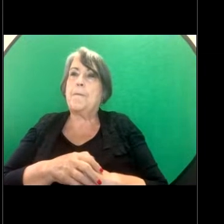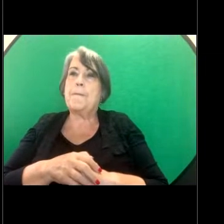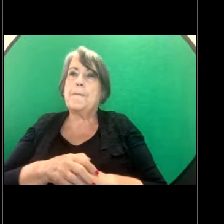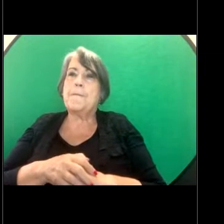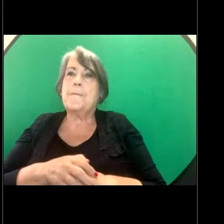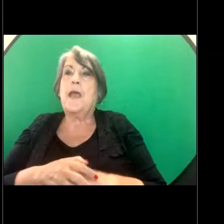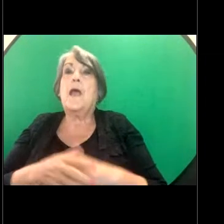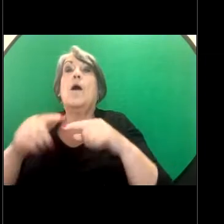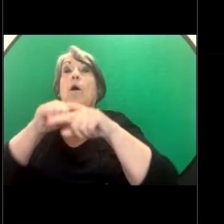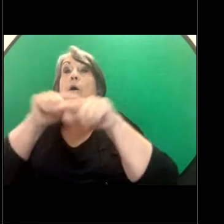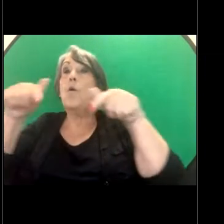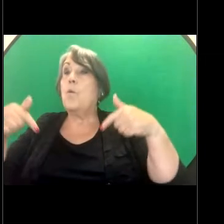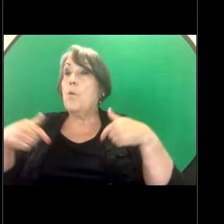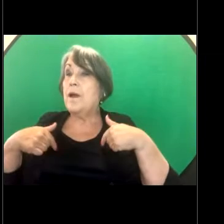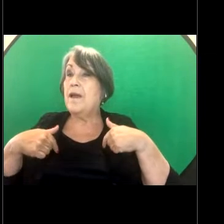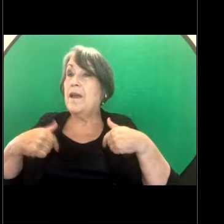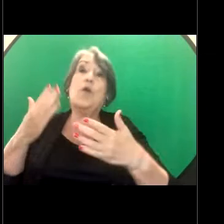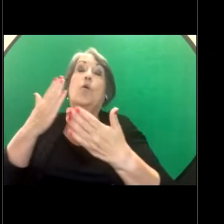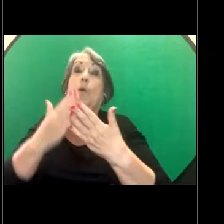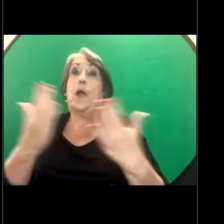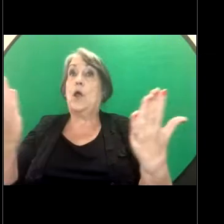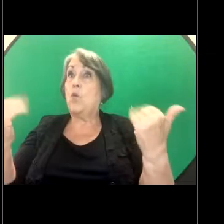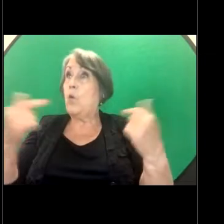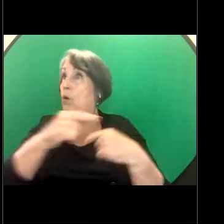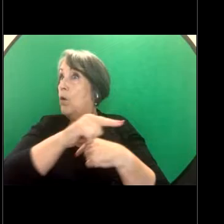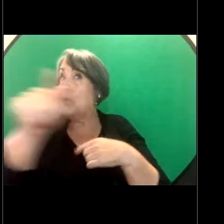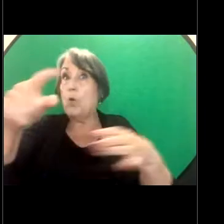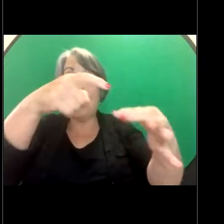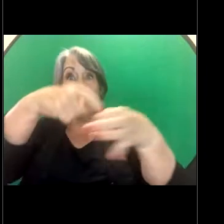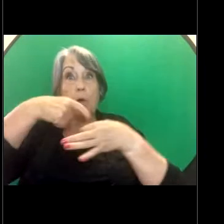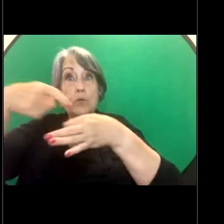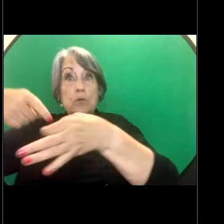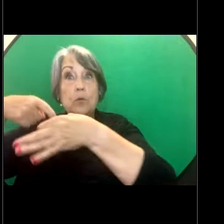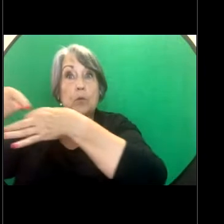We are also very much welcoming your questions today which we'll run through in our Q&A session